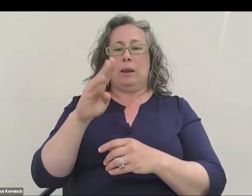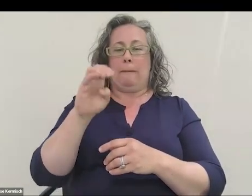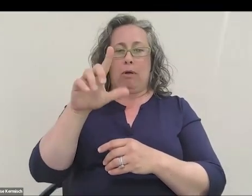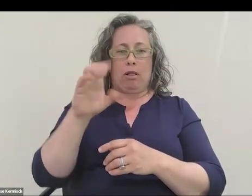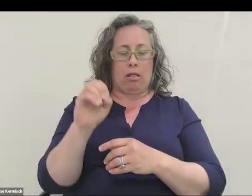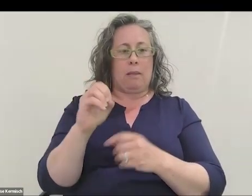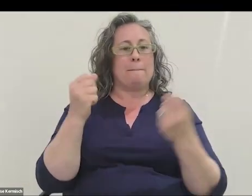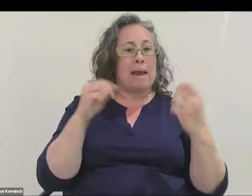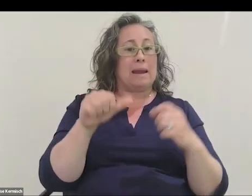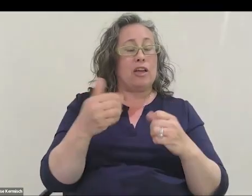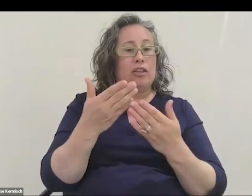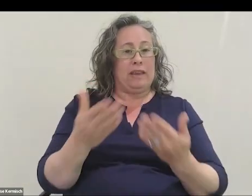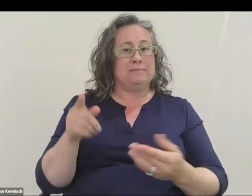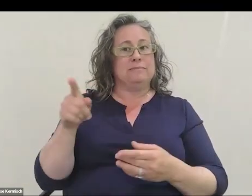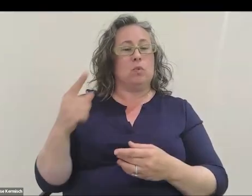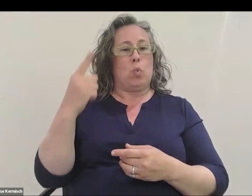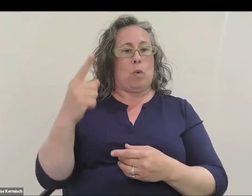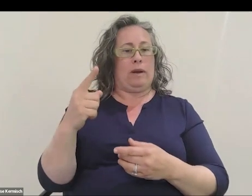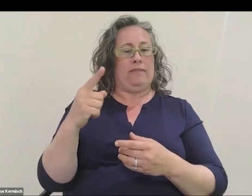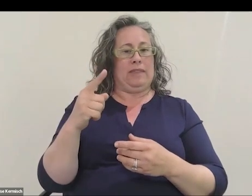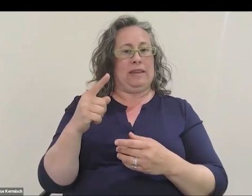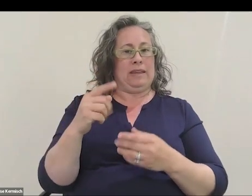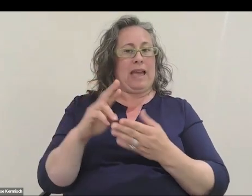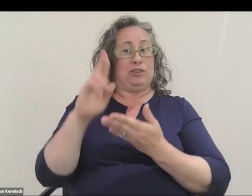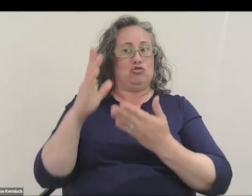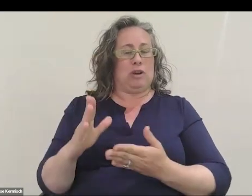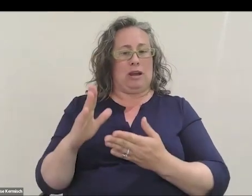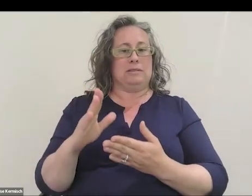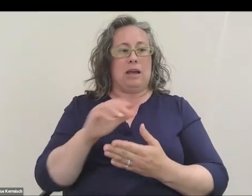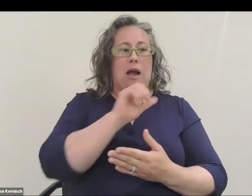He's one of the astronauts that spanned the Apollo era through to the shuttle era.